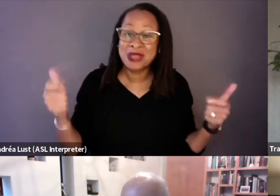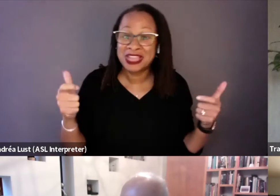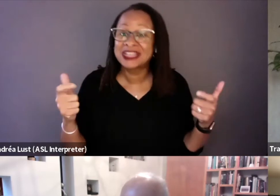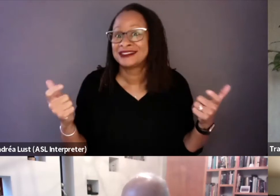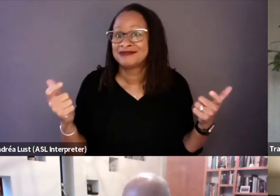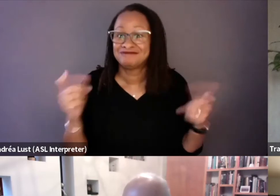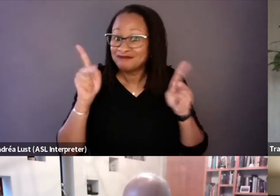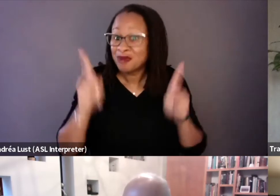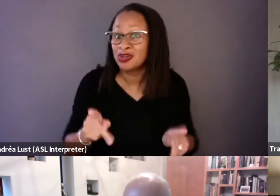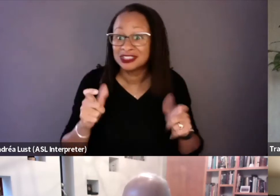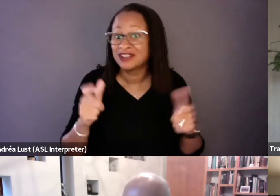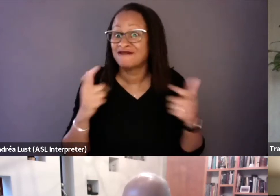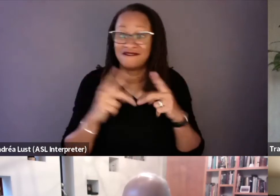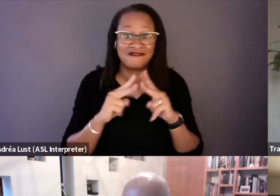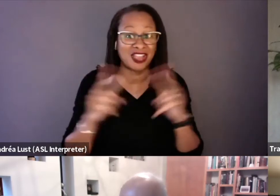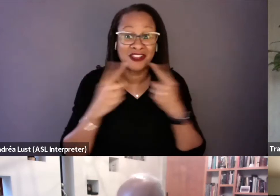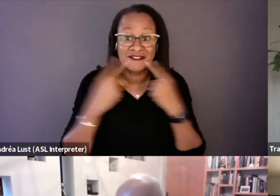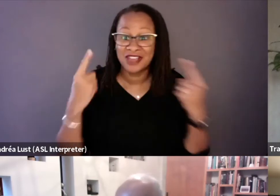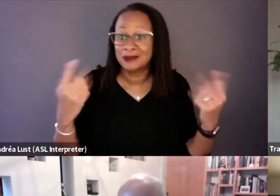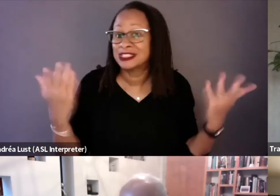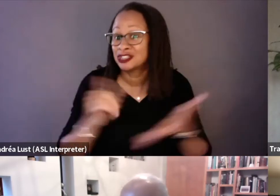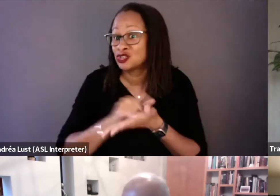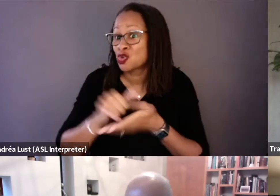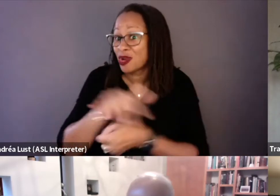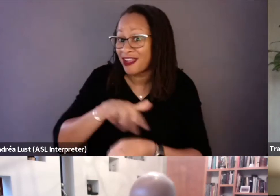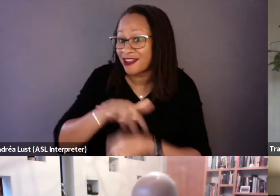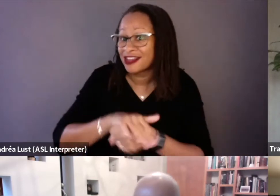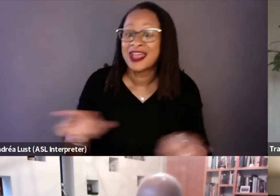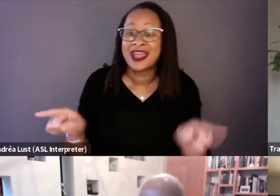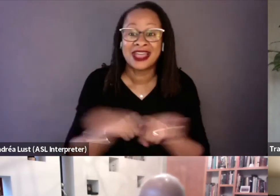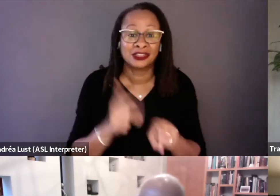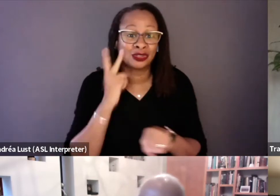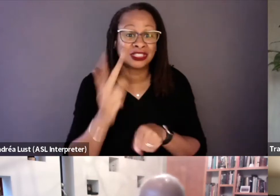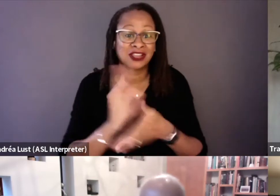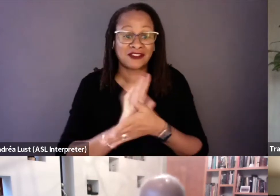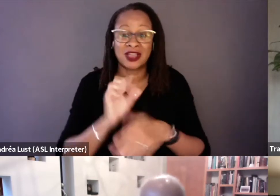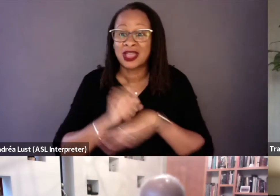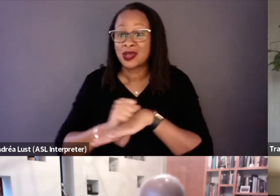And as you see in the film, he sent up to Attica,